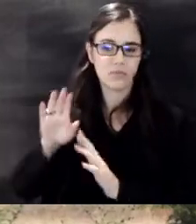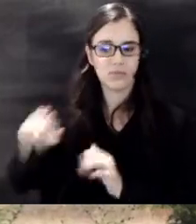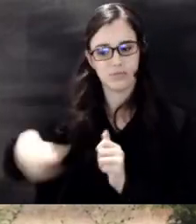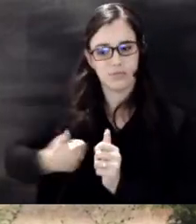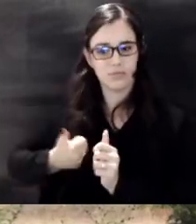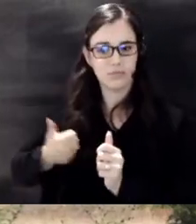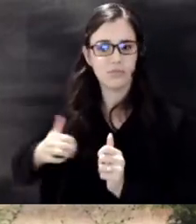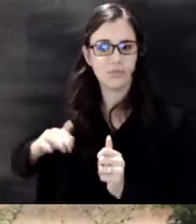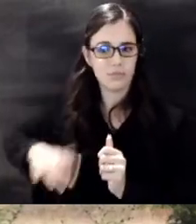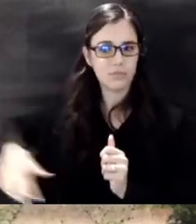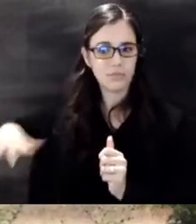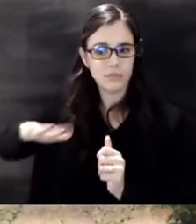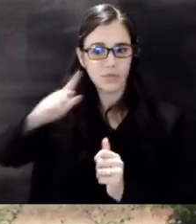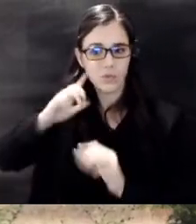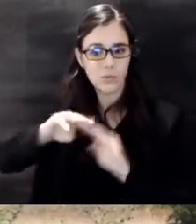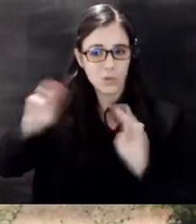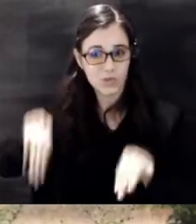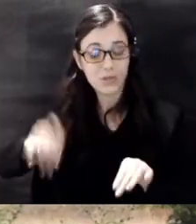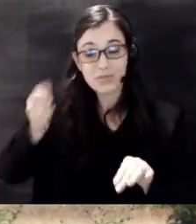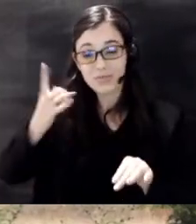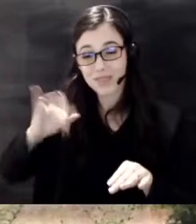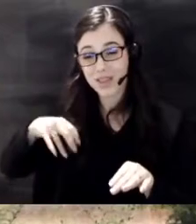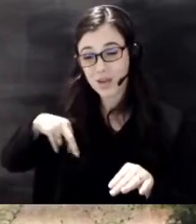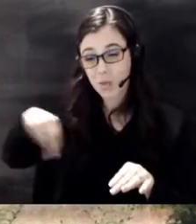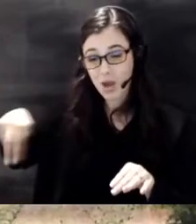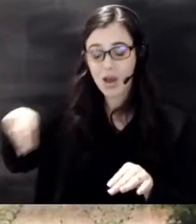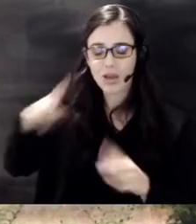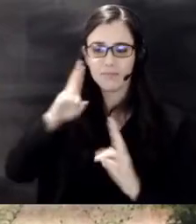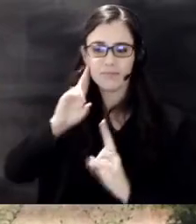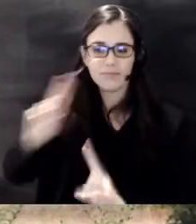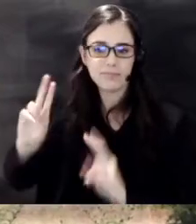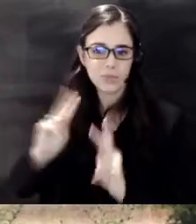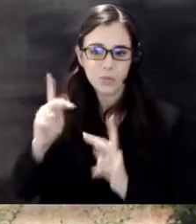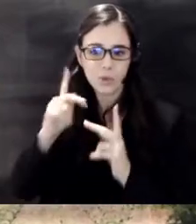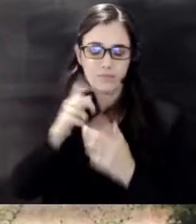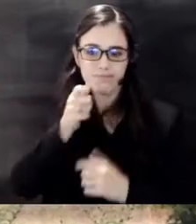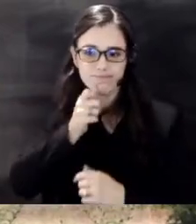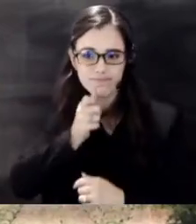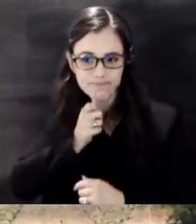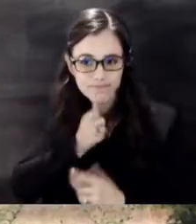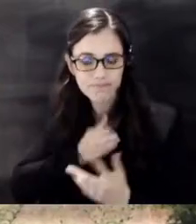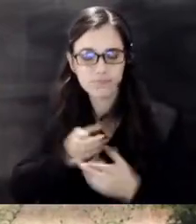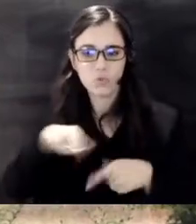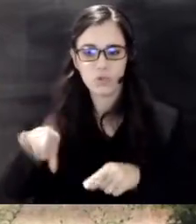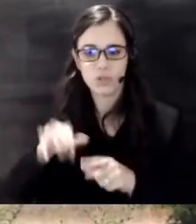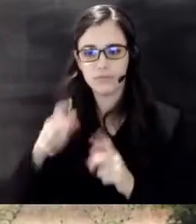this walk honors those who suffer during the Trail of Tears and ensures that the memory of that piece